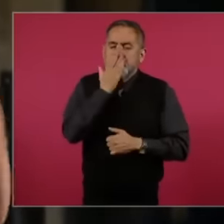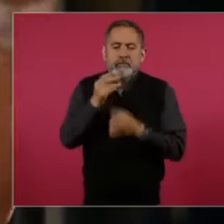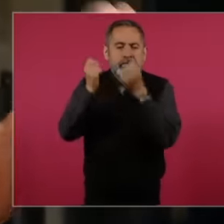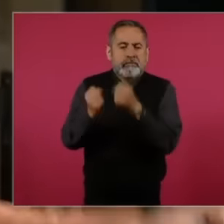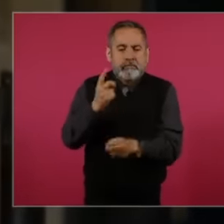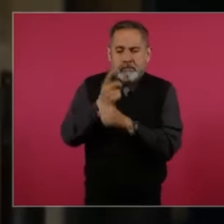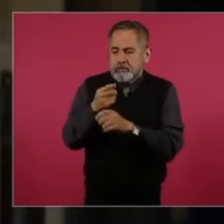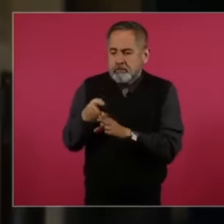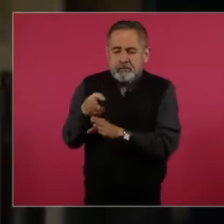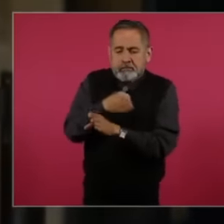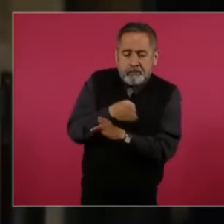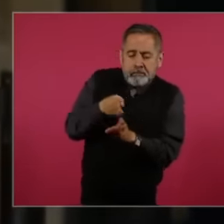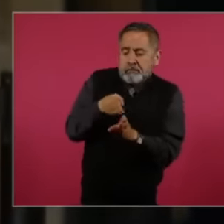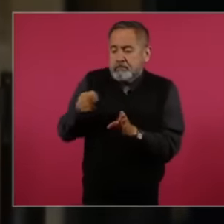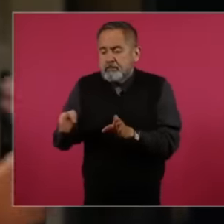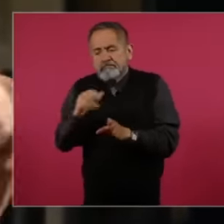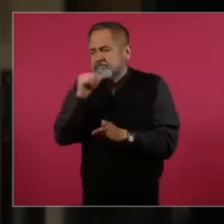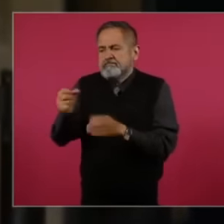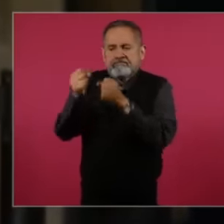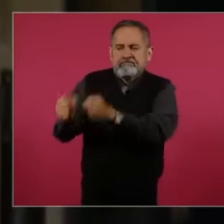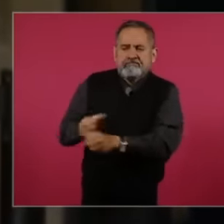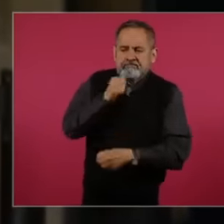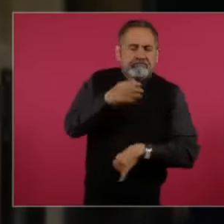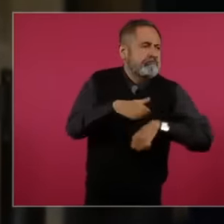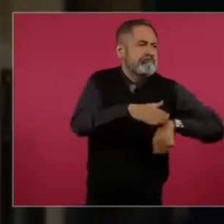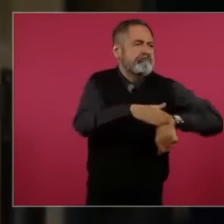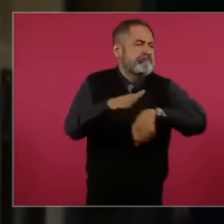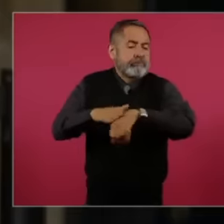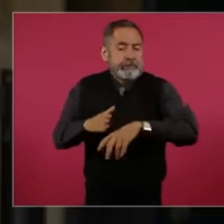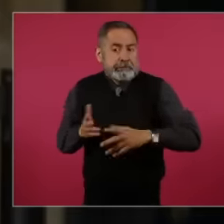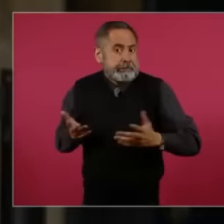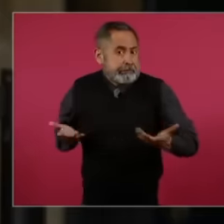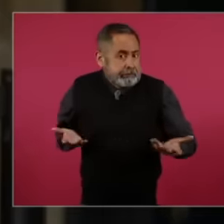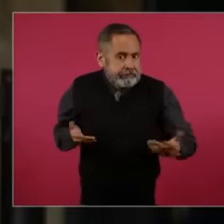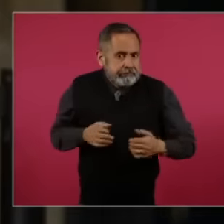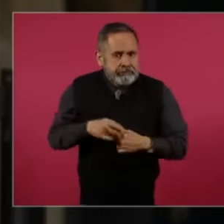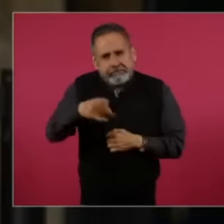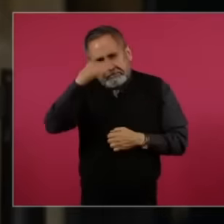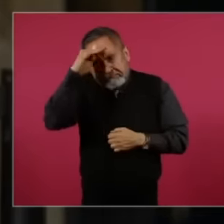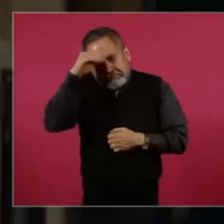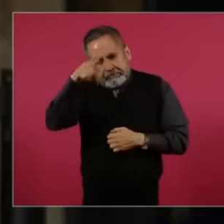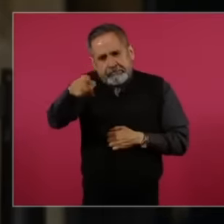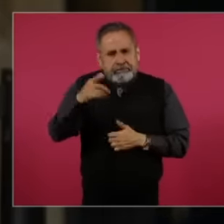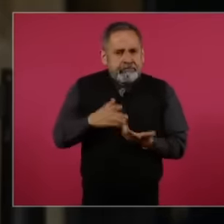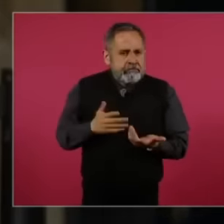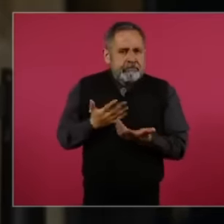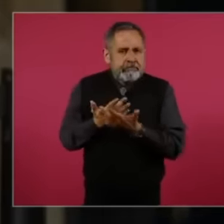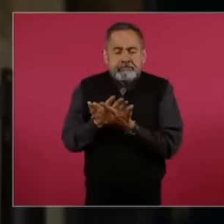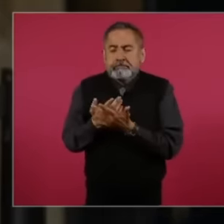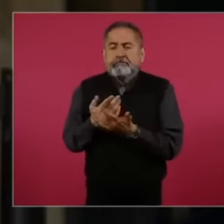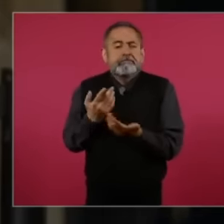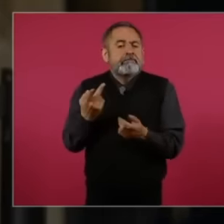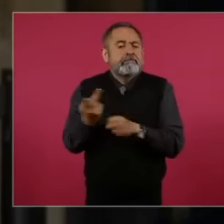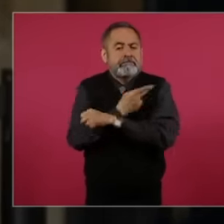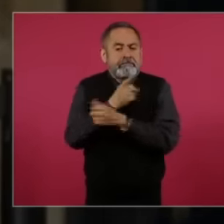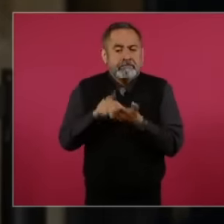in the previous process What do you expect from the meeting where Alicia